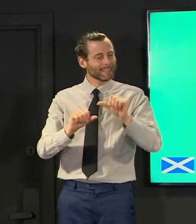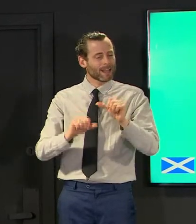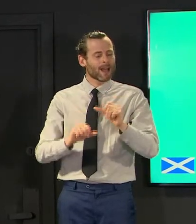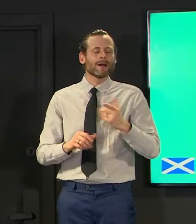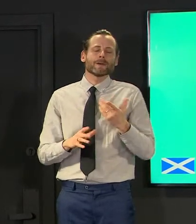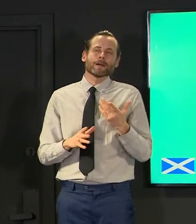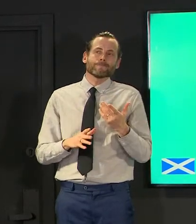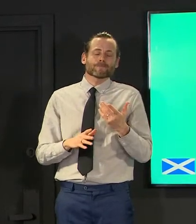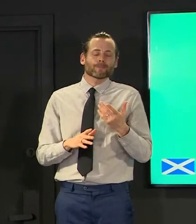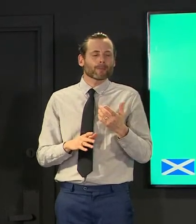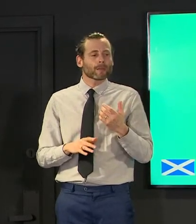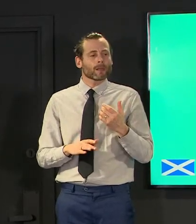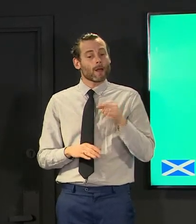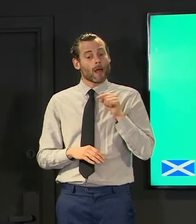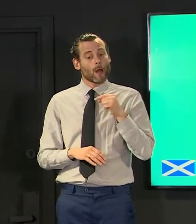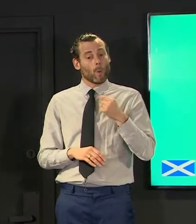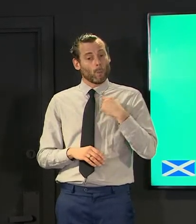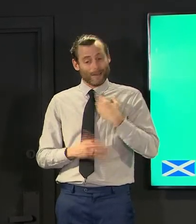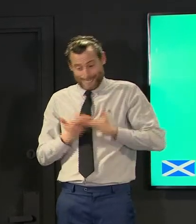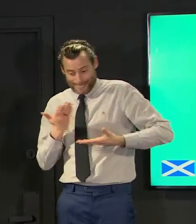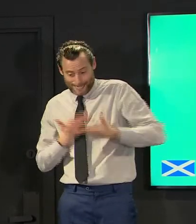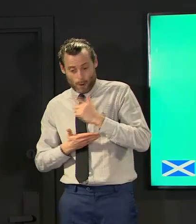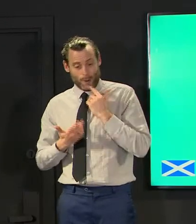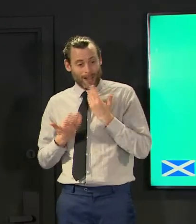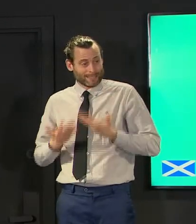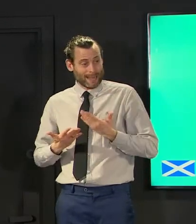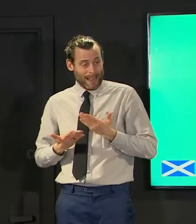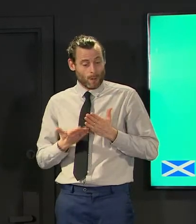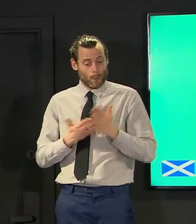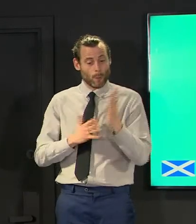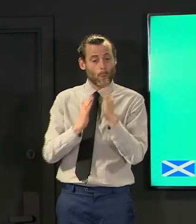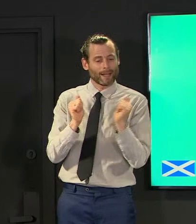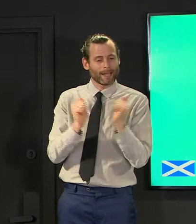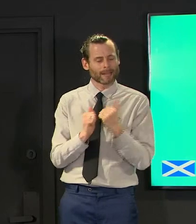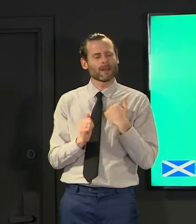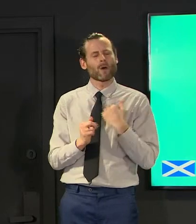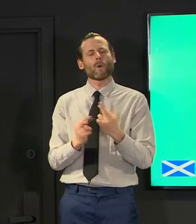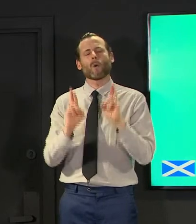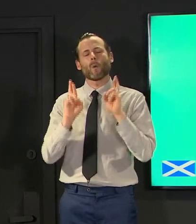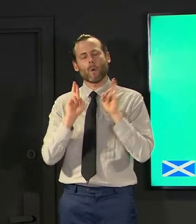those conversations are ongoing today and over the weekend and i'm hopeful for an outcome that